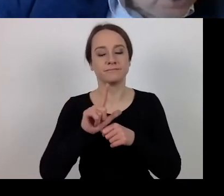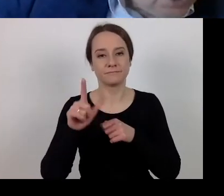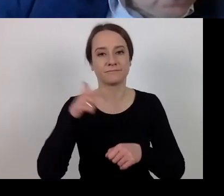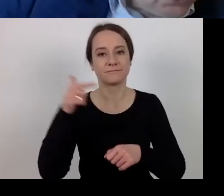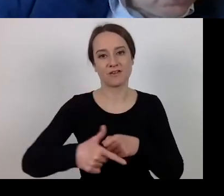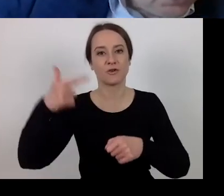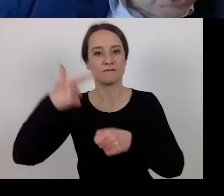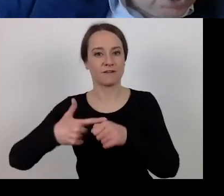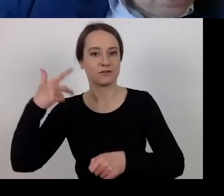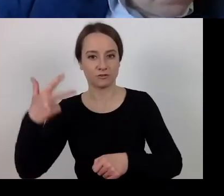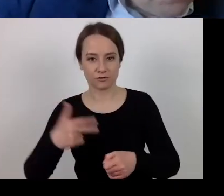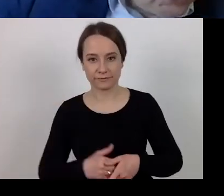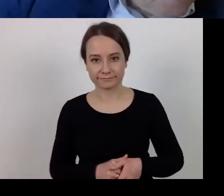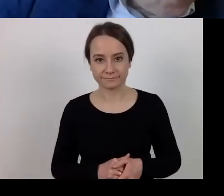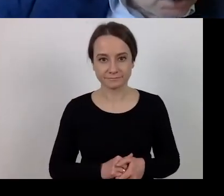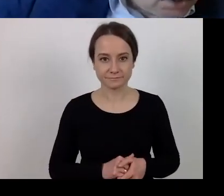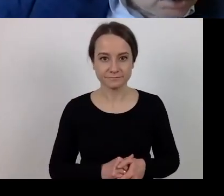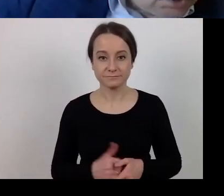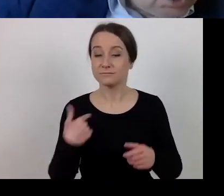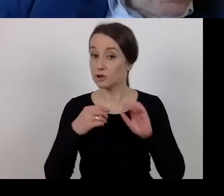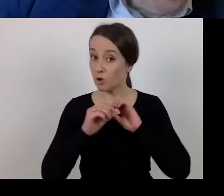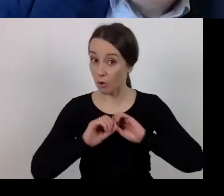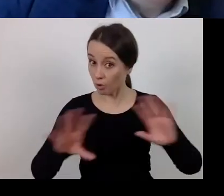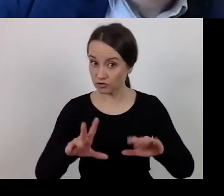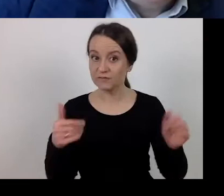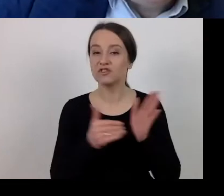Here, what we should expect